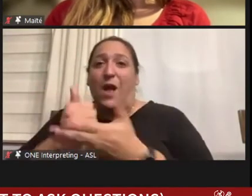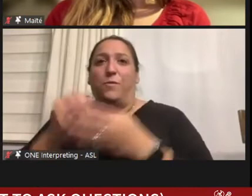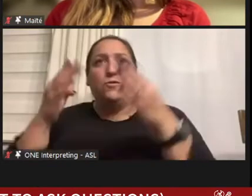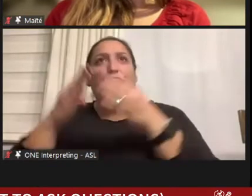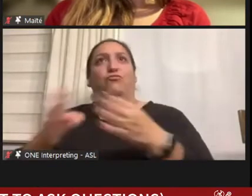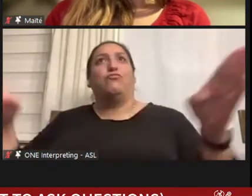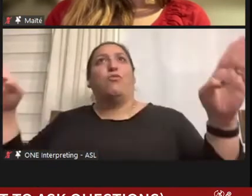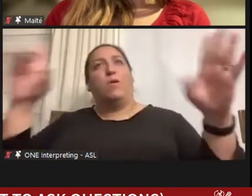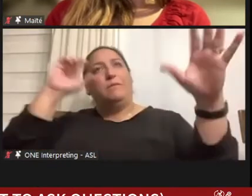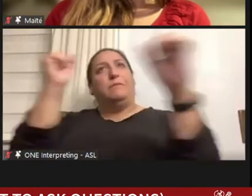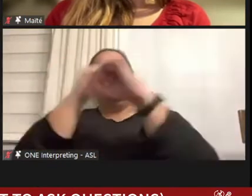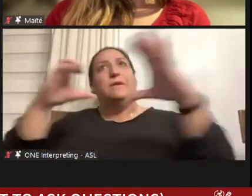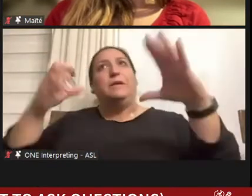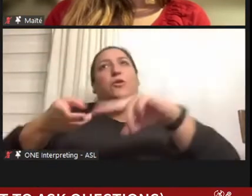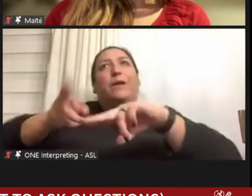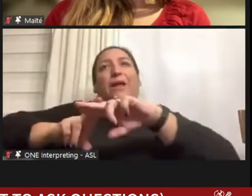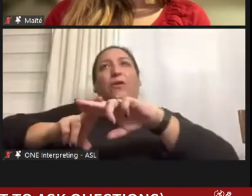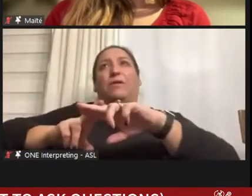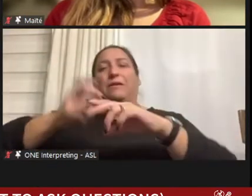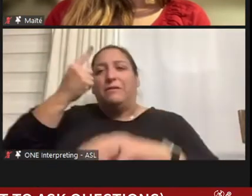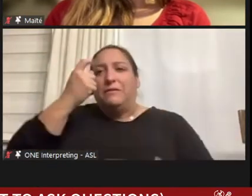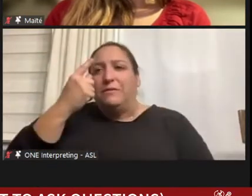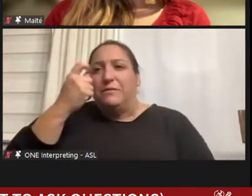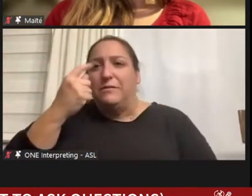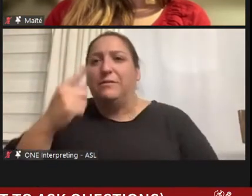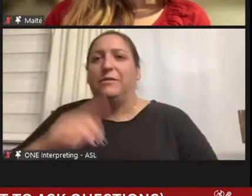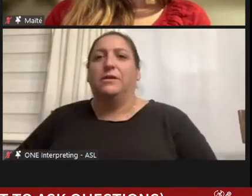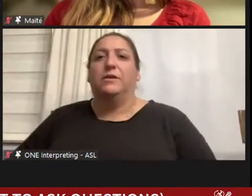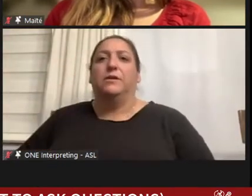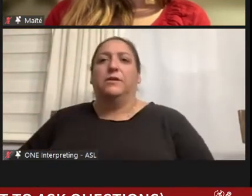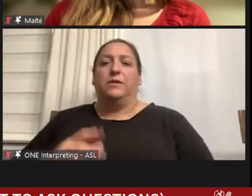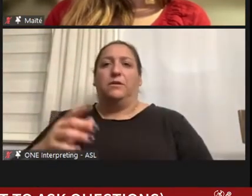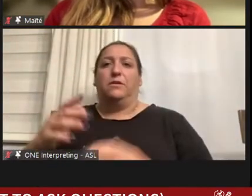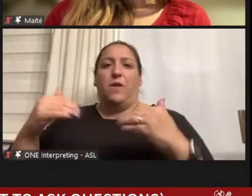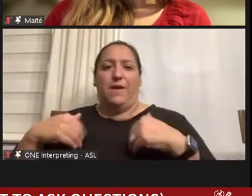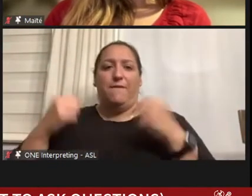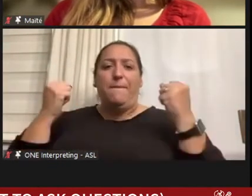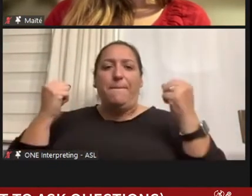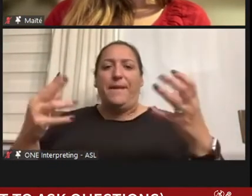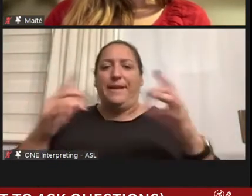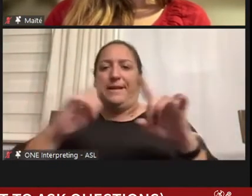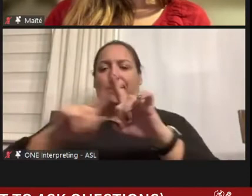to increase understanding out there that there are many different kinds of people and they are